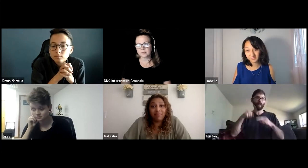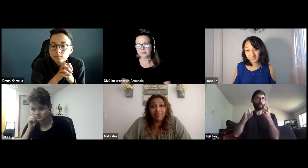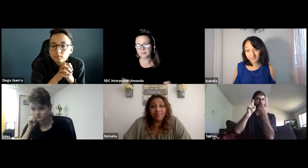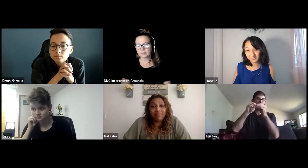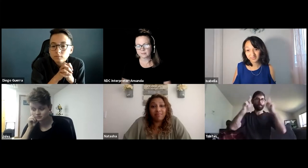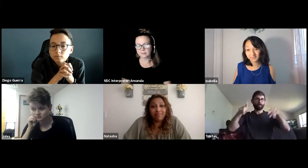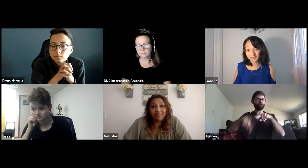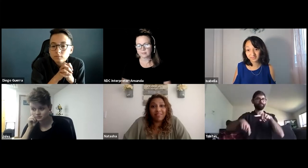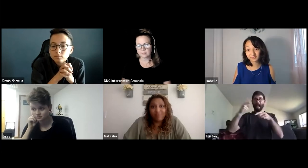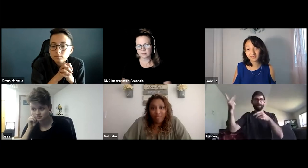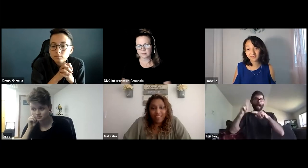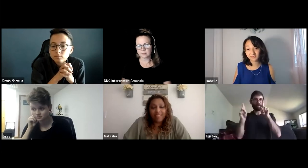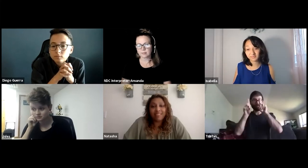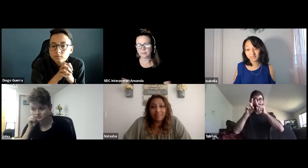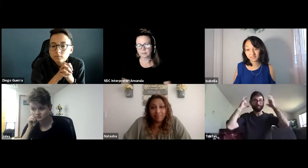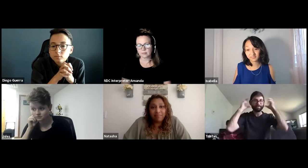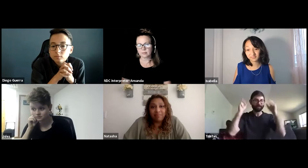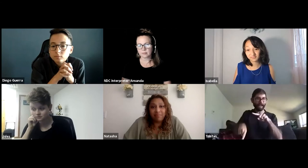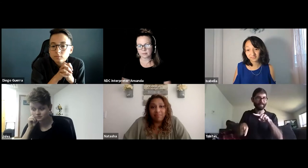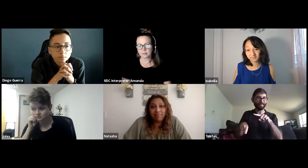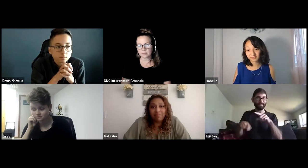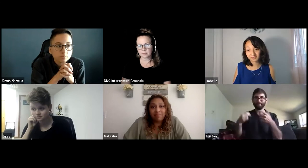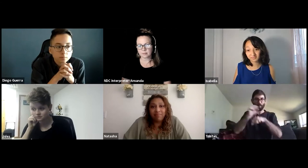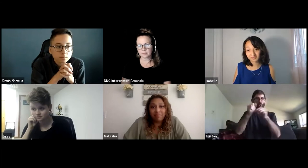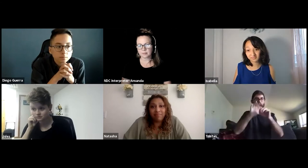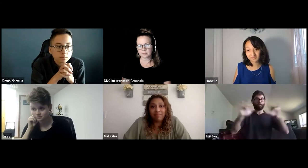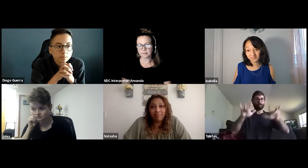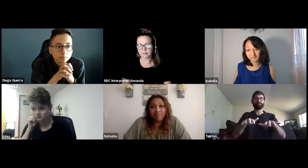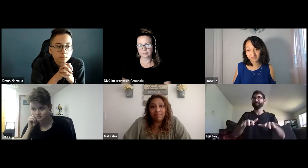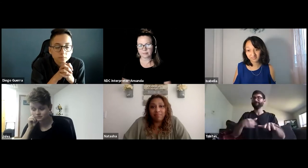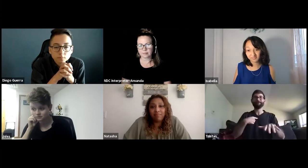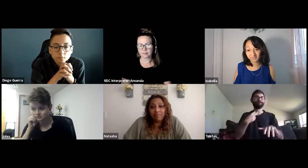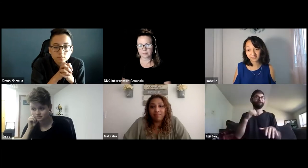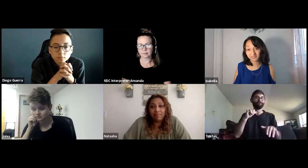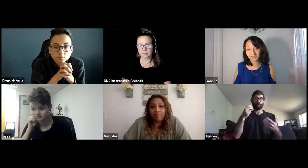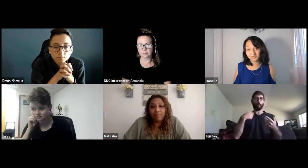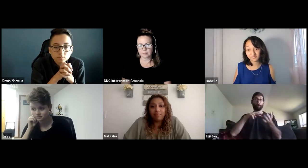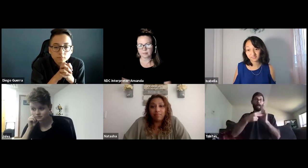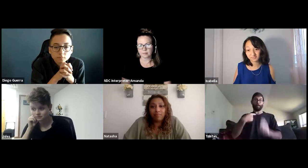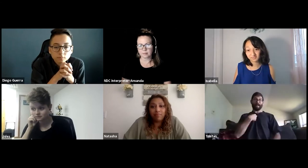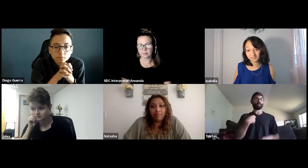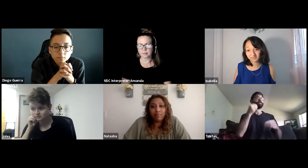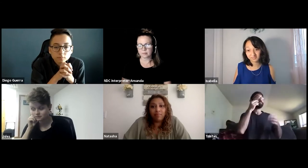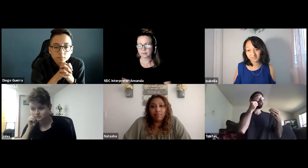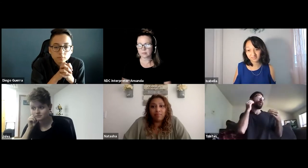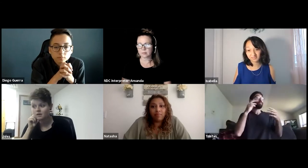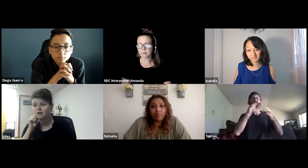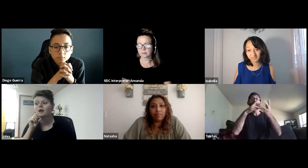experience to what was mentioned here. The interpreter wasn't next to me. They couldn't hear the same sound I was hearing so I was kind of left